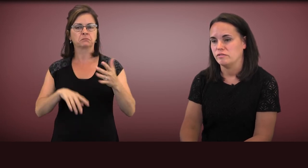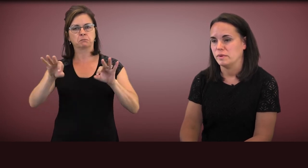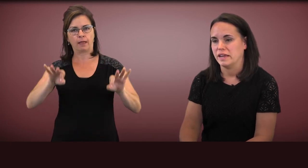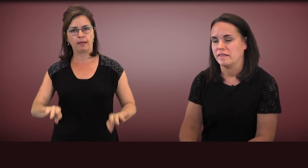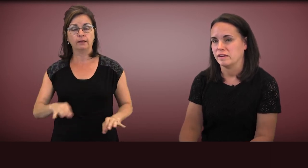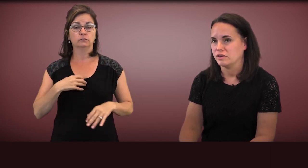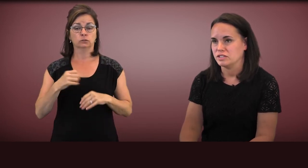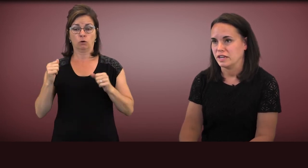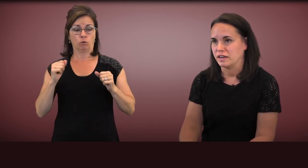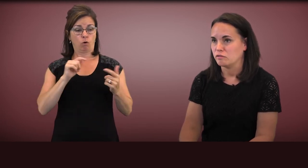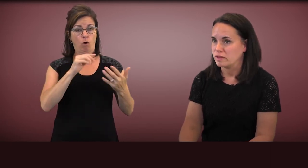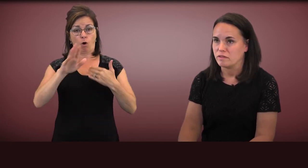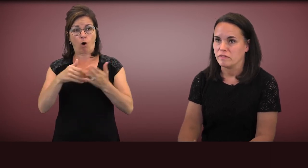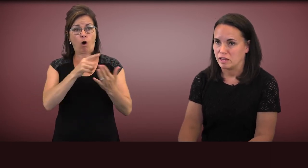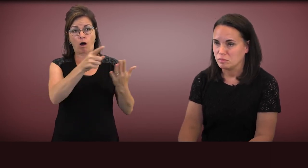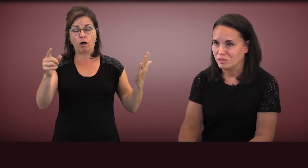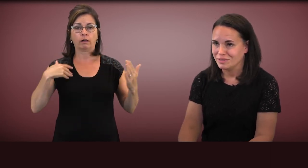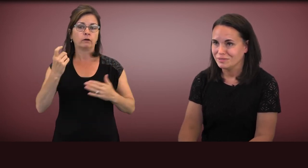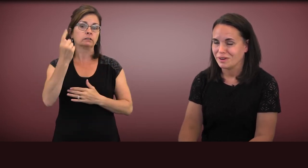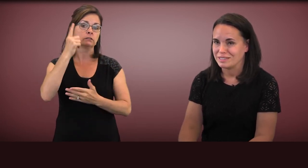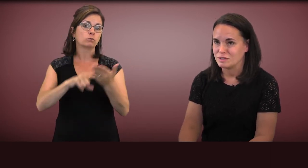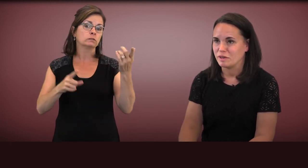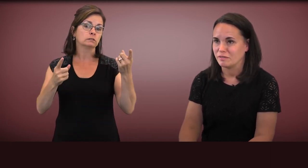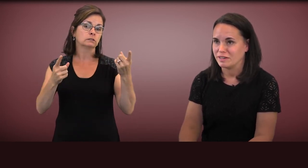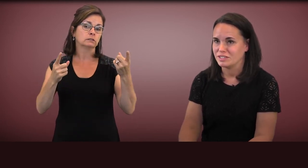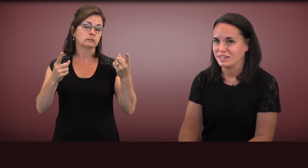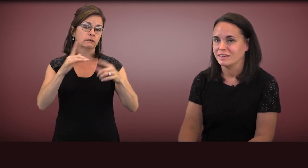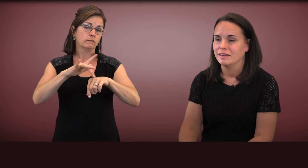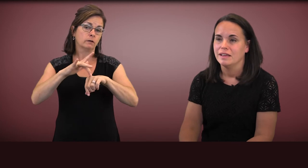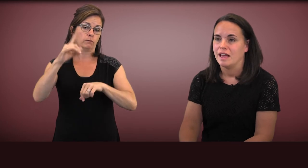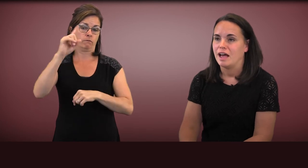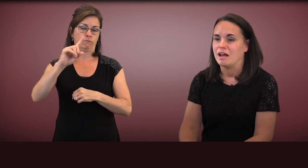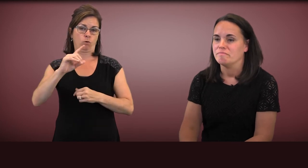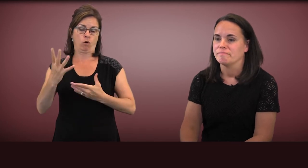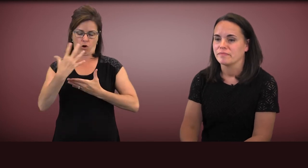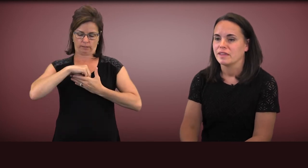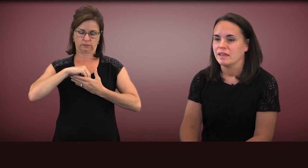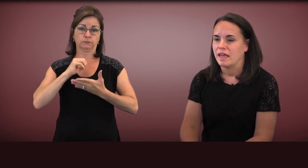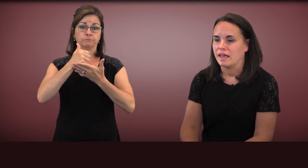everybody has an understanding of what's available for autism intervention,